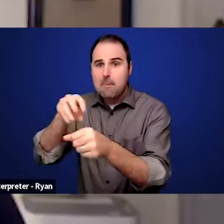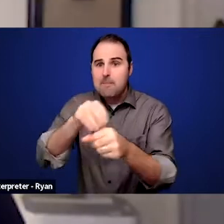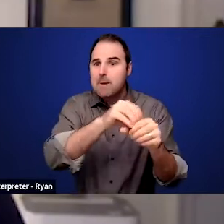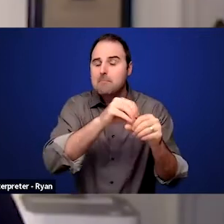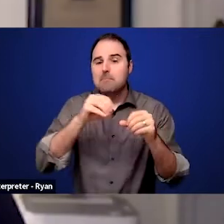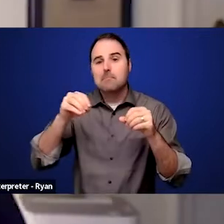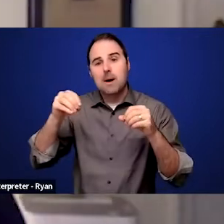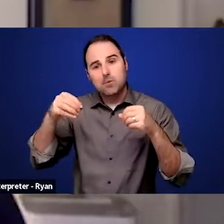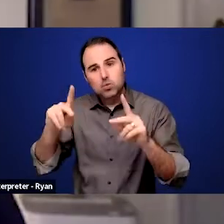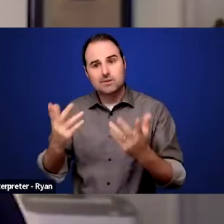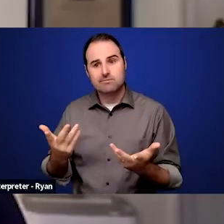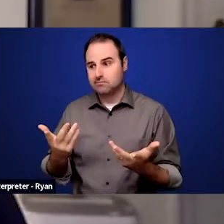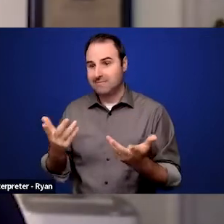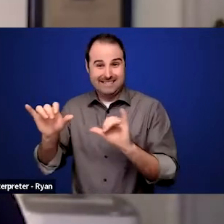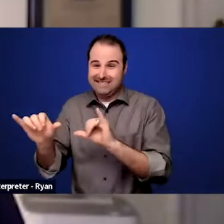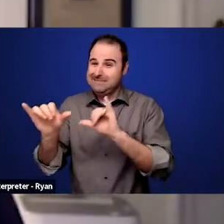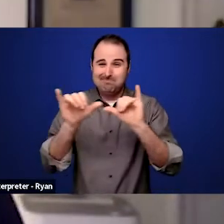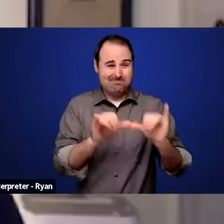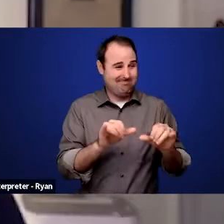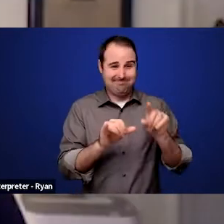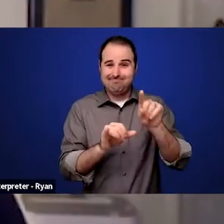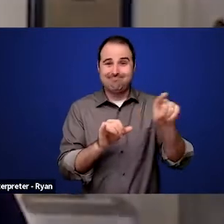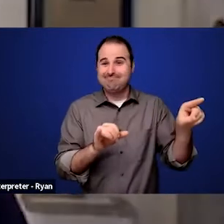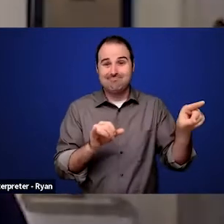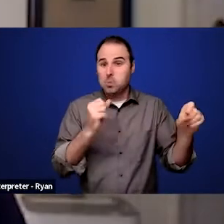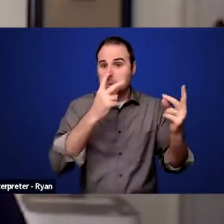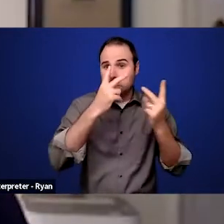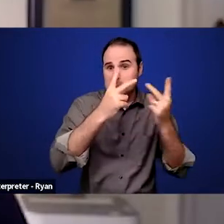like non-disabled people in early childhood, primary,